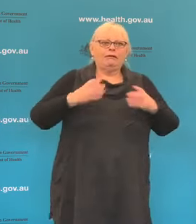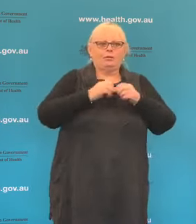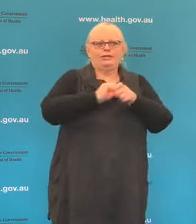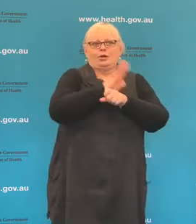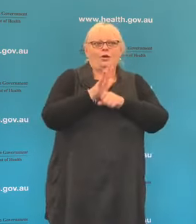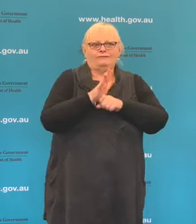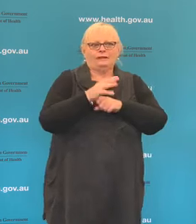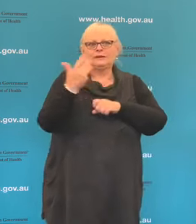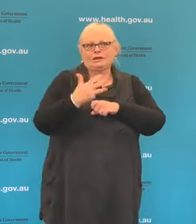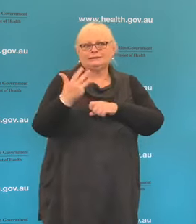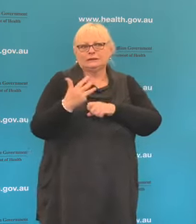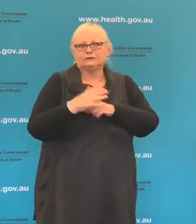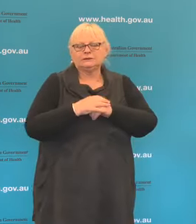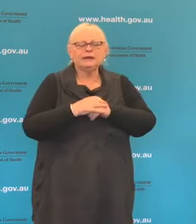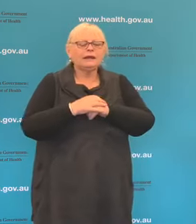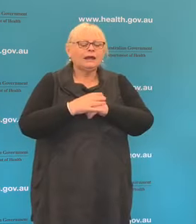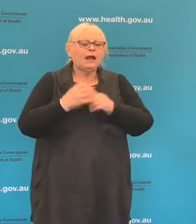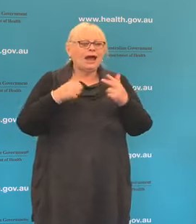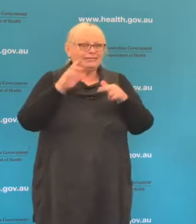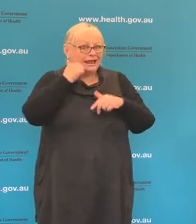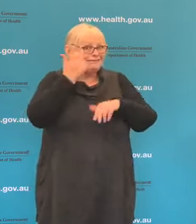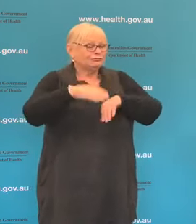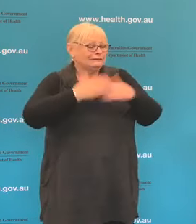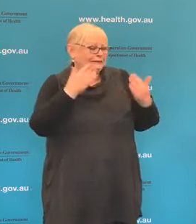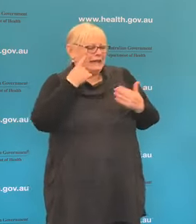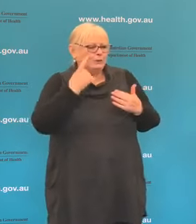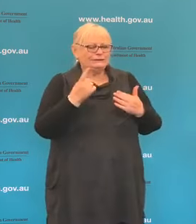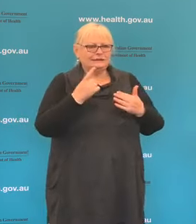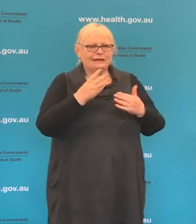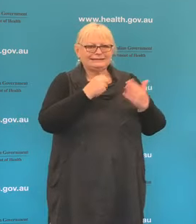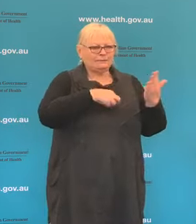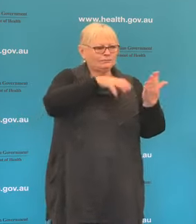and I think each day we're seeing reports from different parts of the